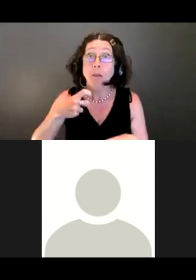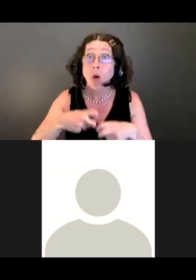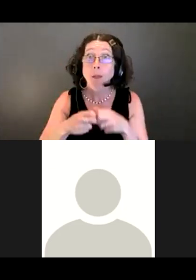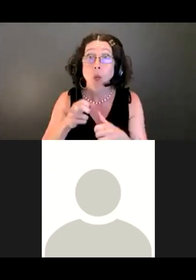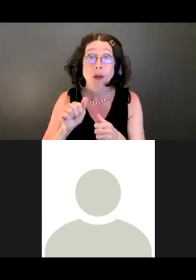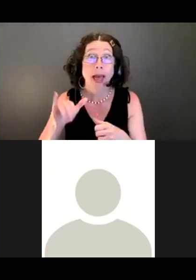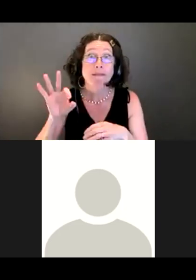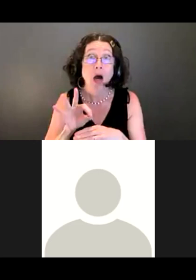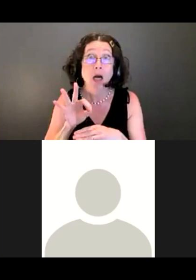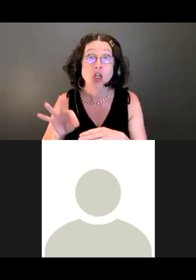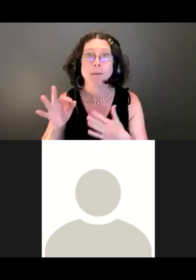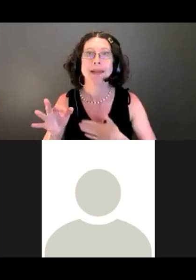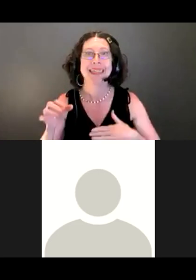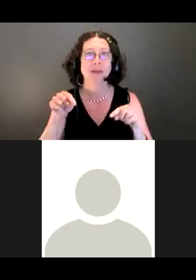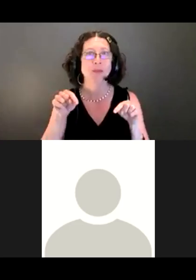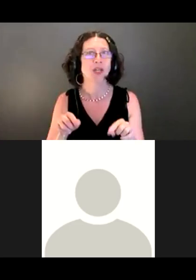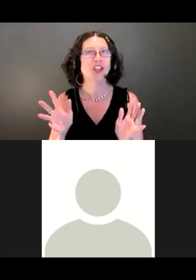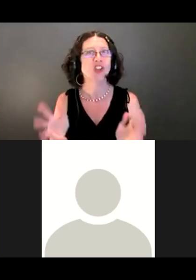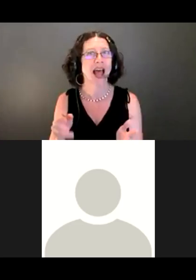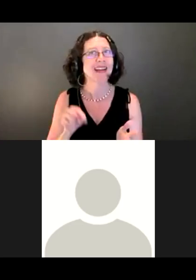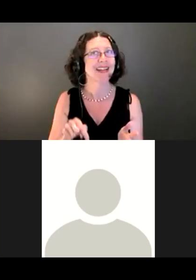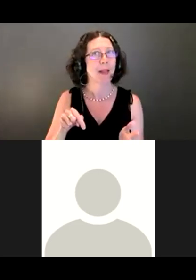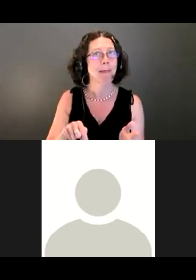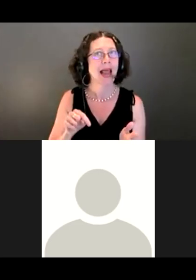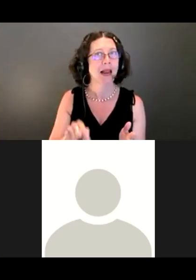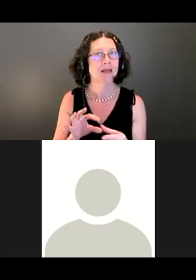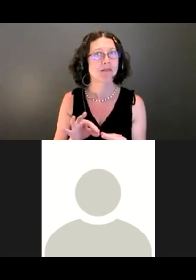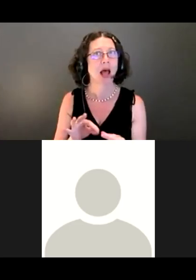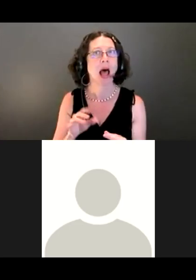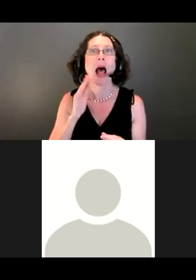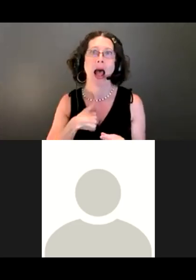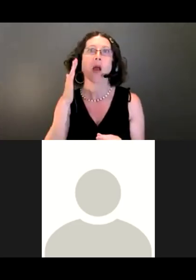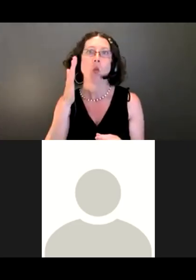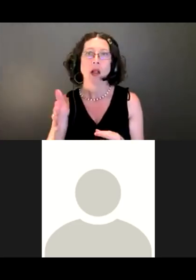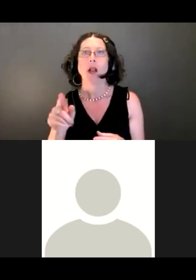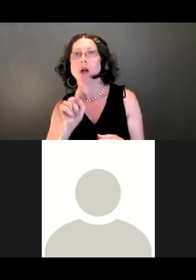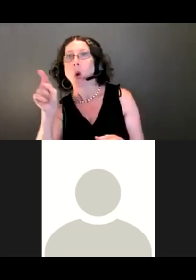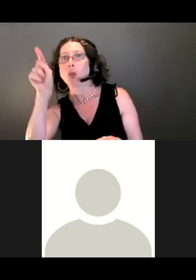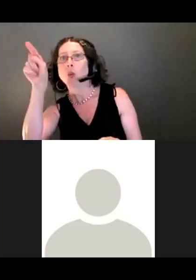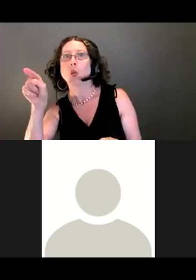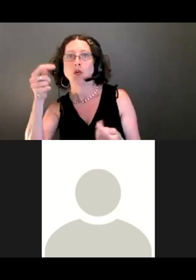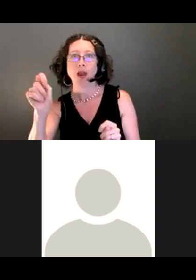please chat the panelists, and I will go through and try to give you permissions again.